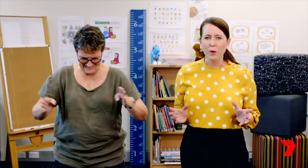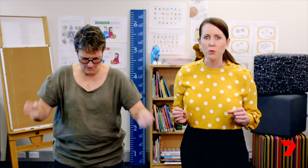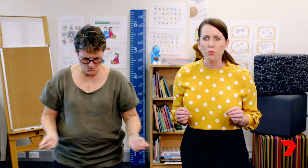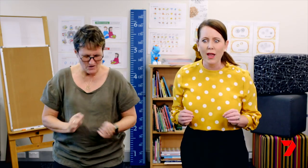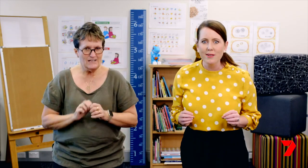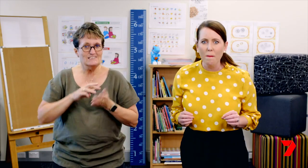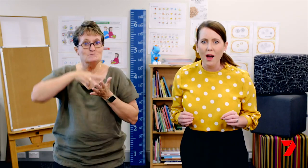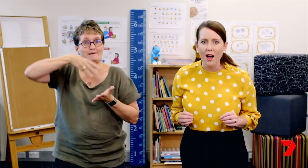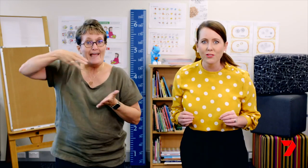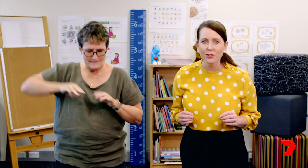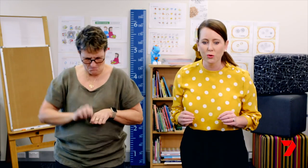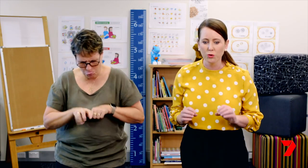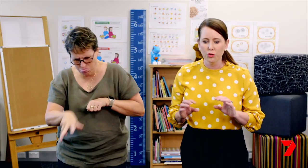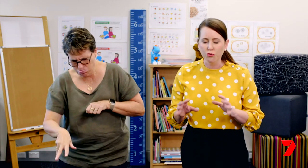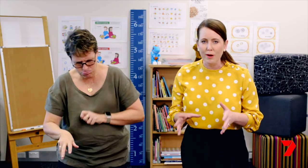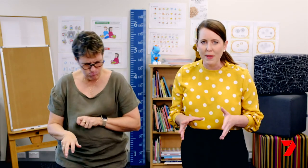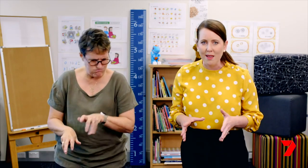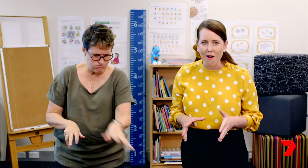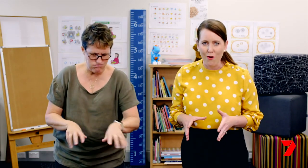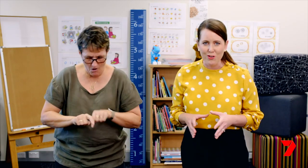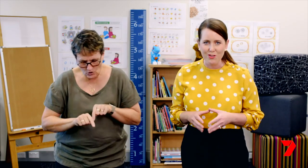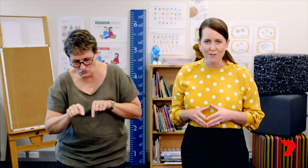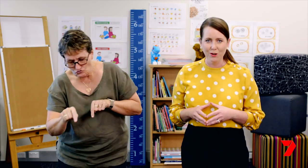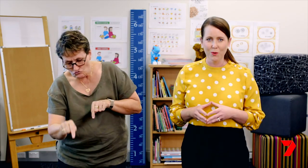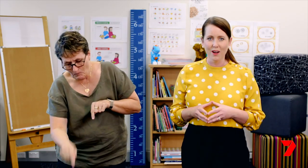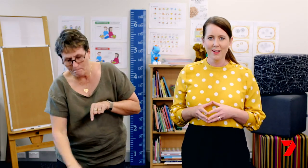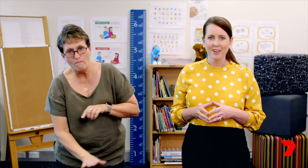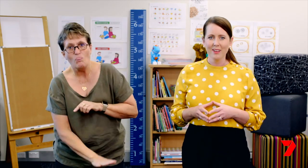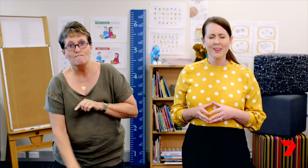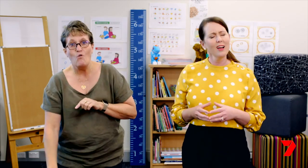with red pasta sauce dripping onto the floor.